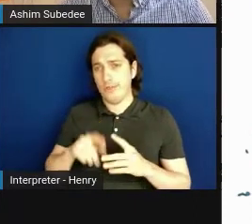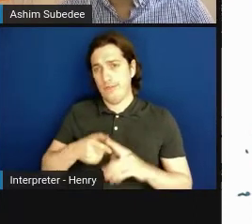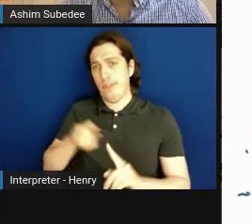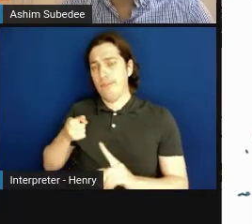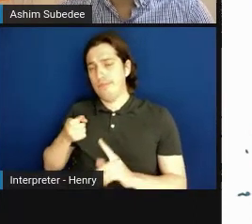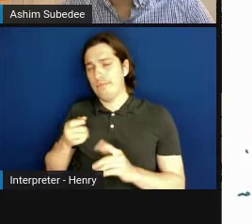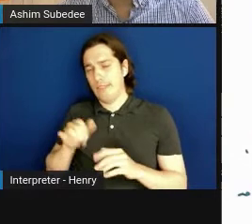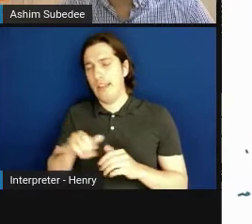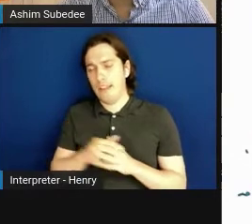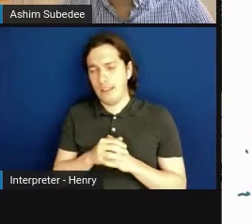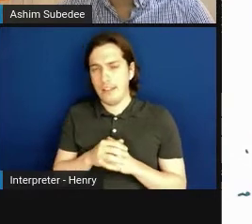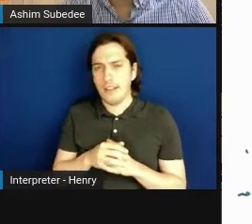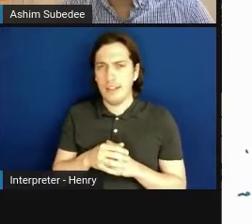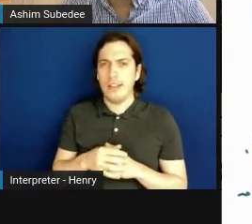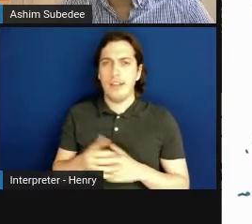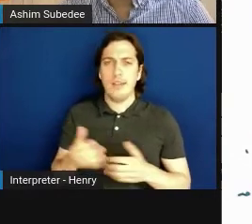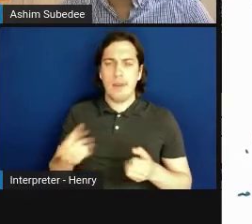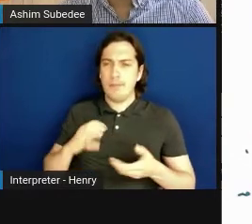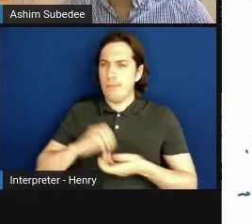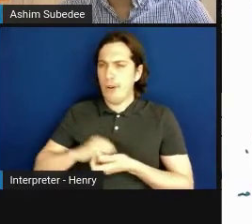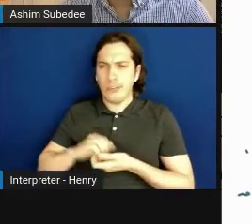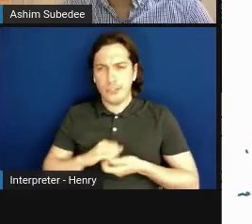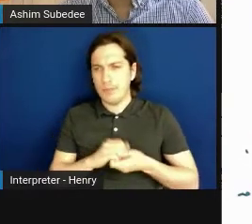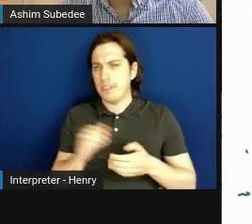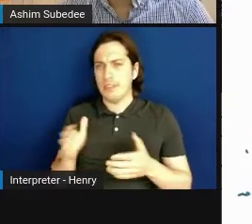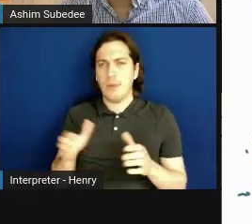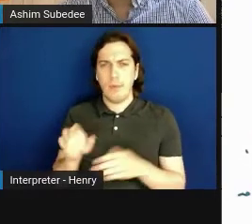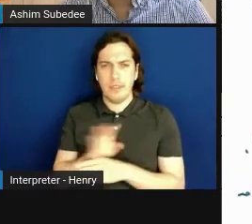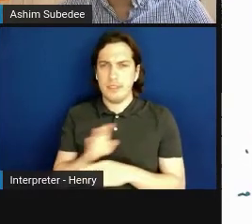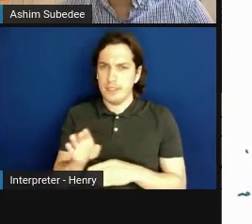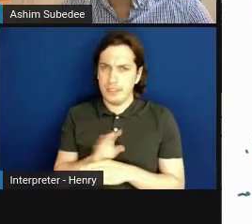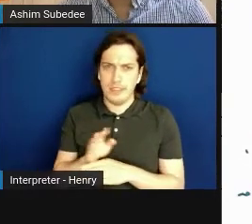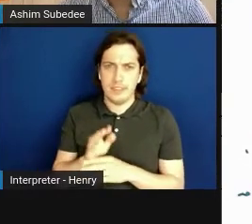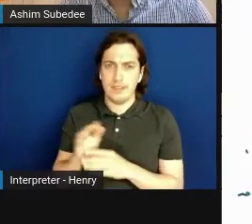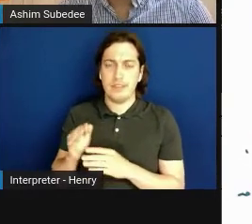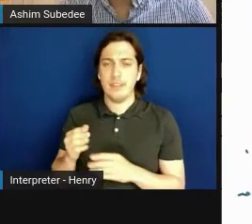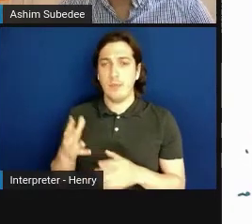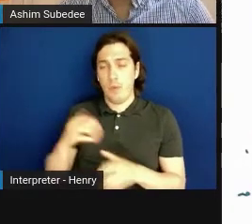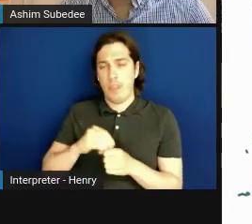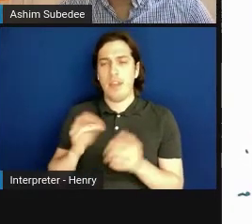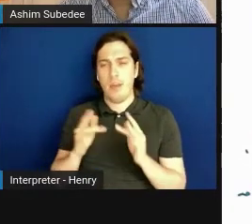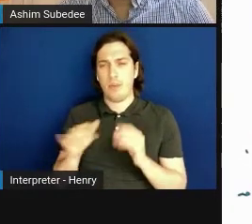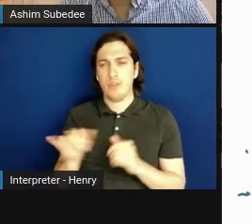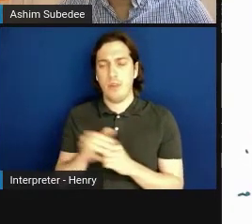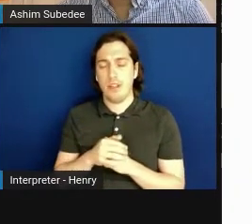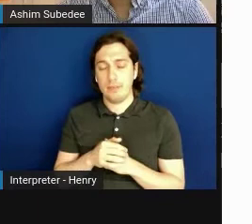between small businesses and the network as well. Next slide, please.